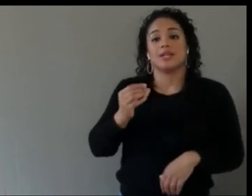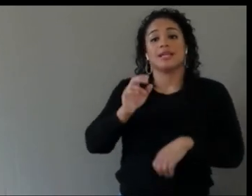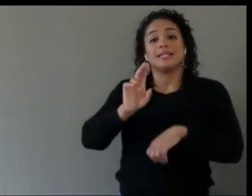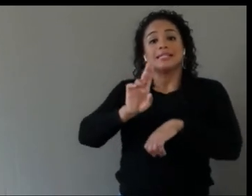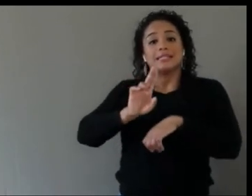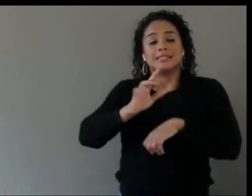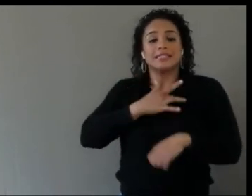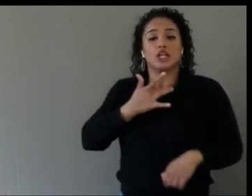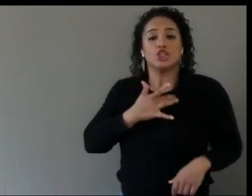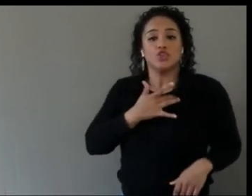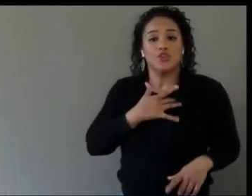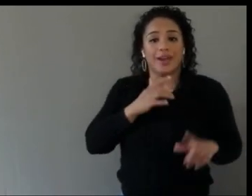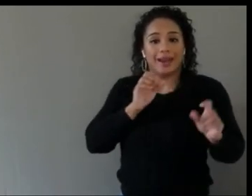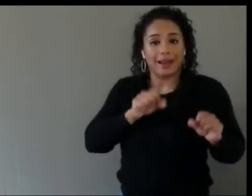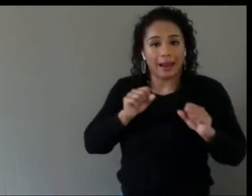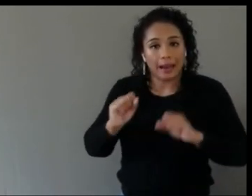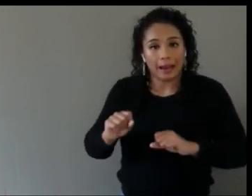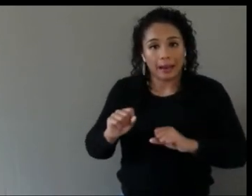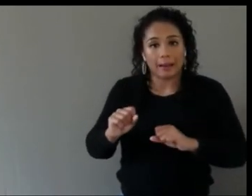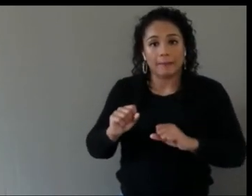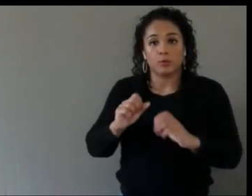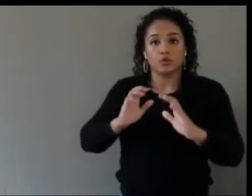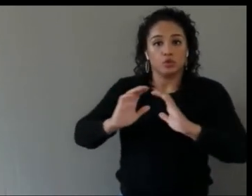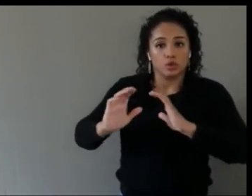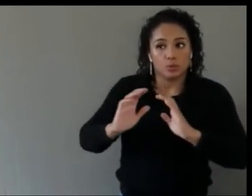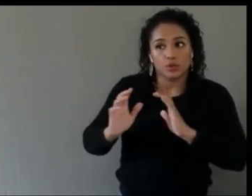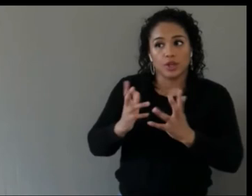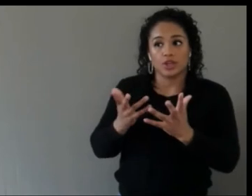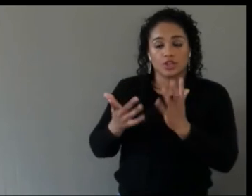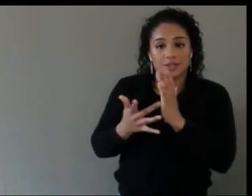to make it right there, and then building that in, as we say into optionality.